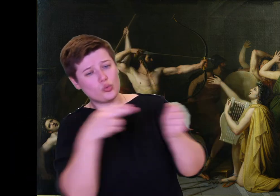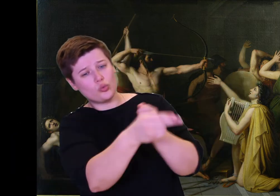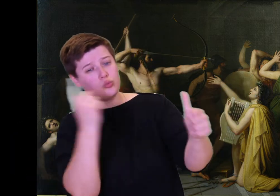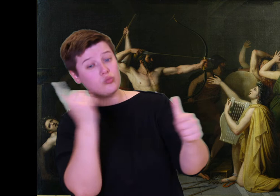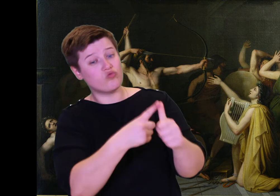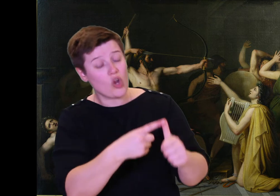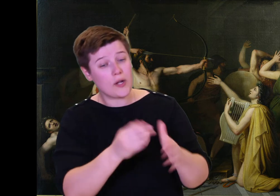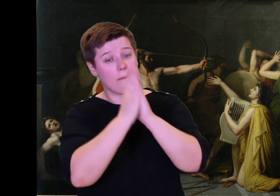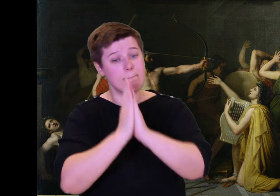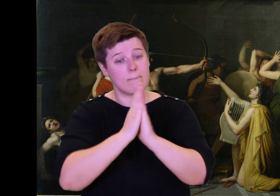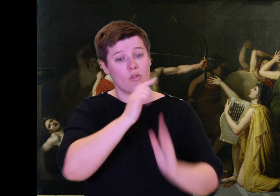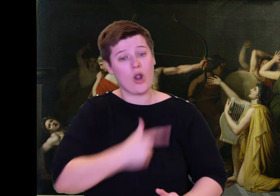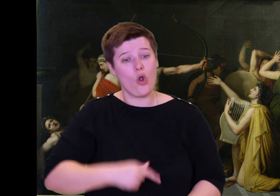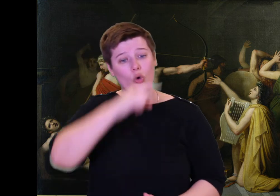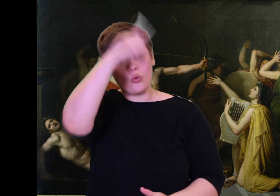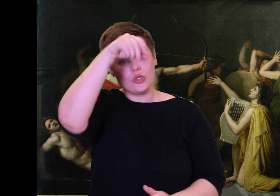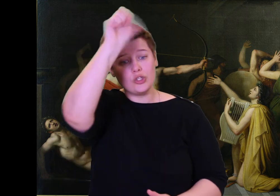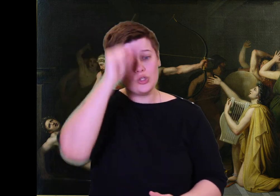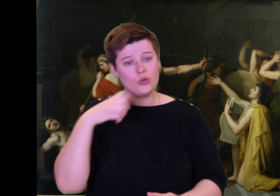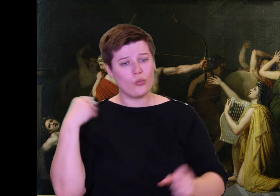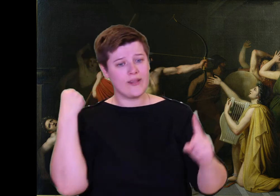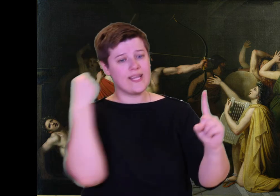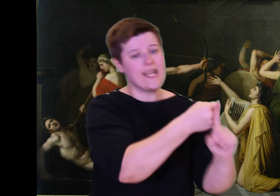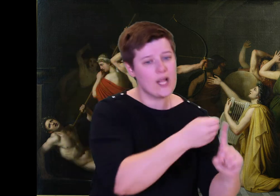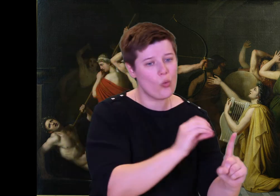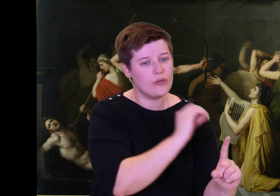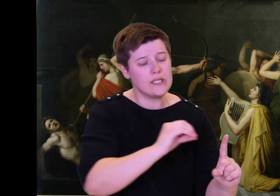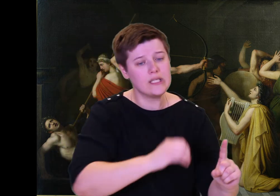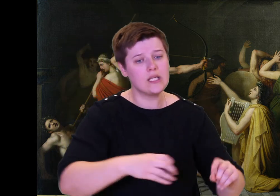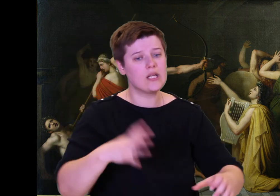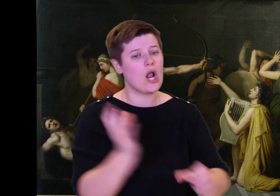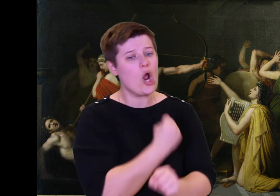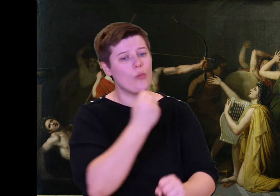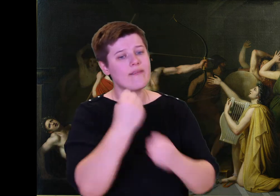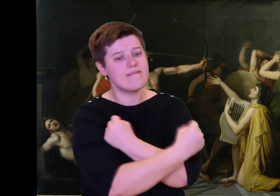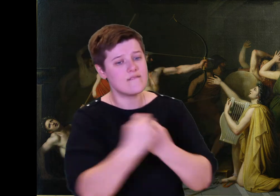stood flanking their brilliant, resourceful leader. As long as he had